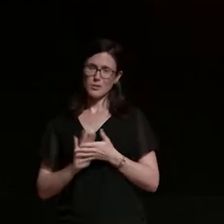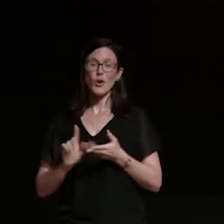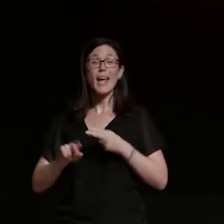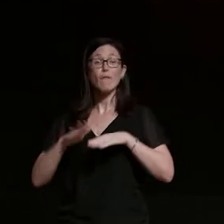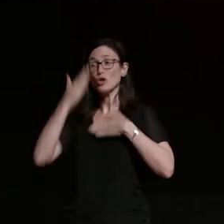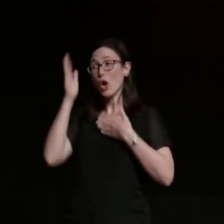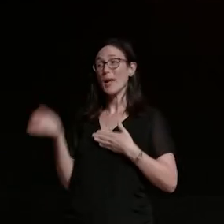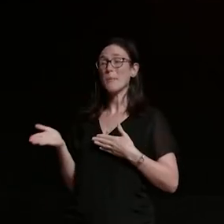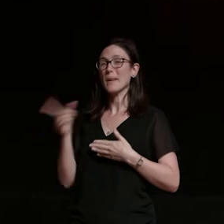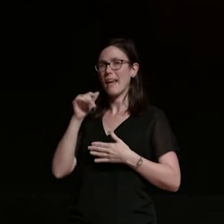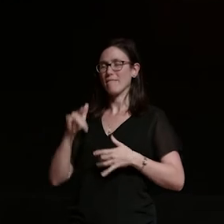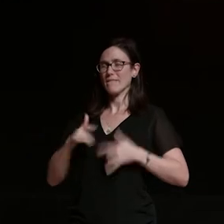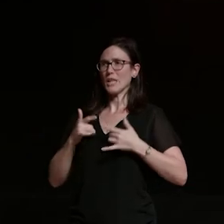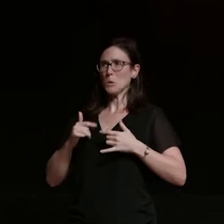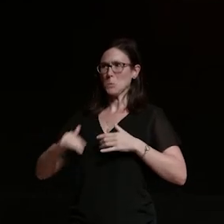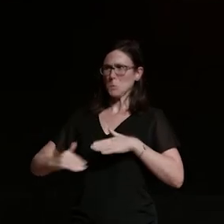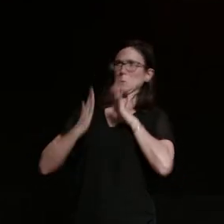and that's what happened for my brother's housemate um